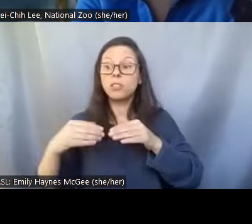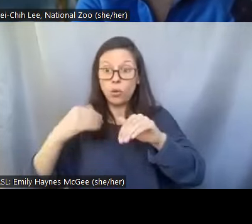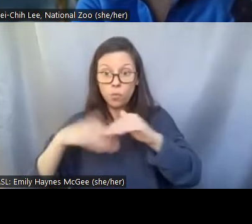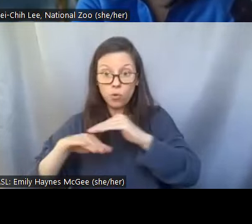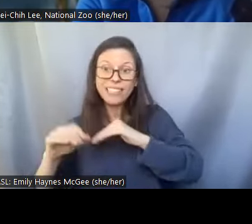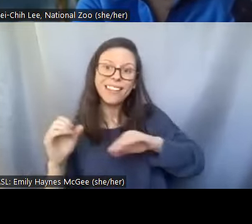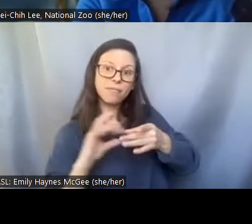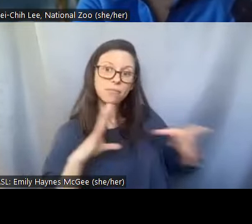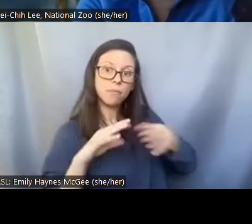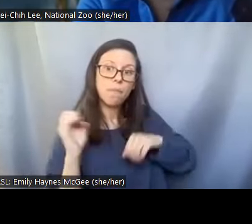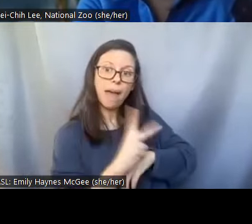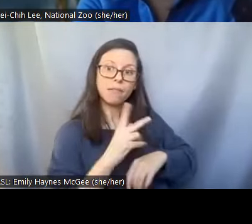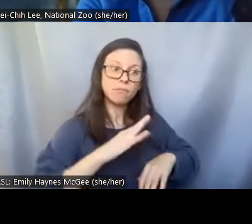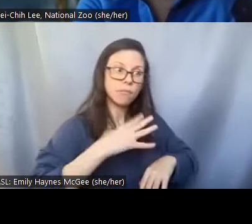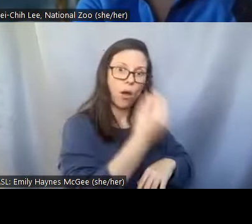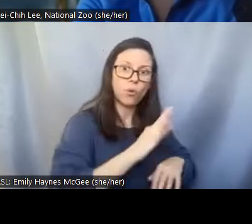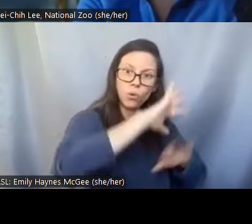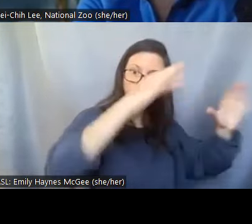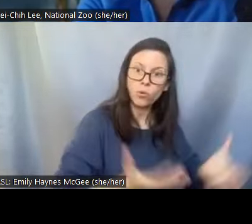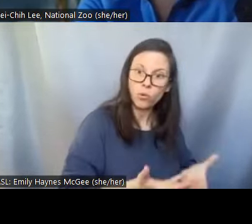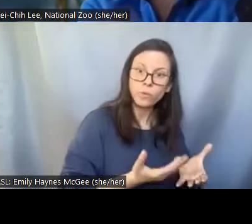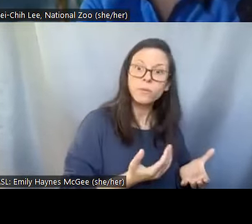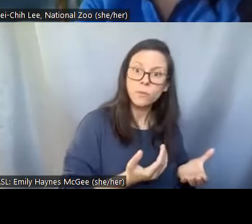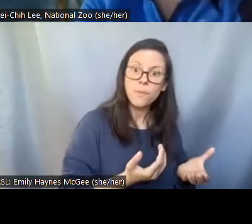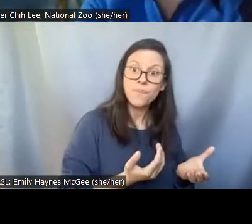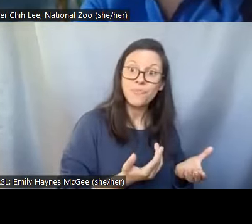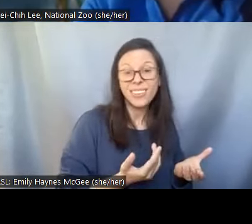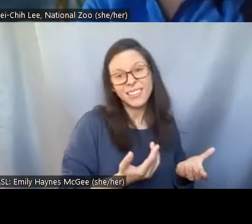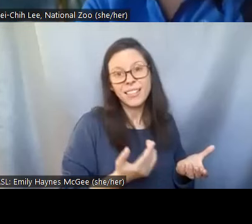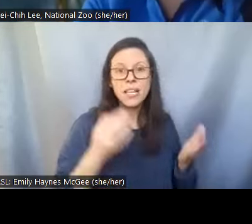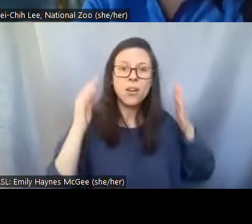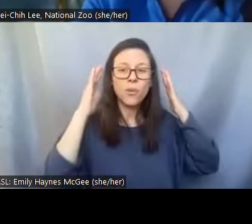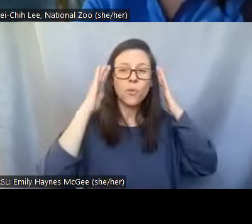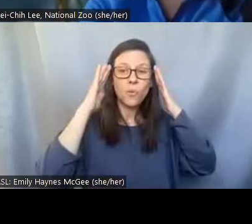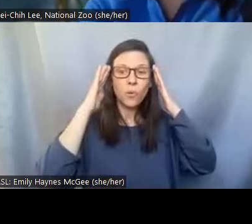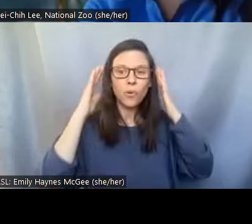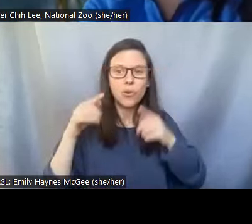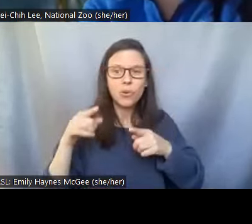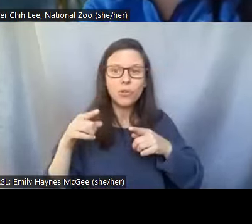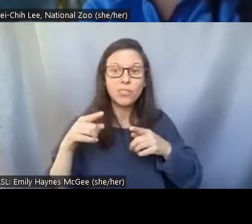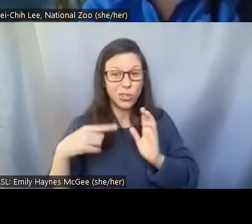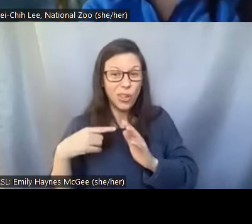and we actually have been introducing some of those early samples that we froze